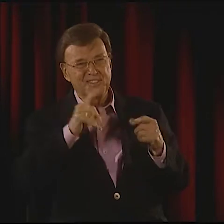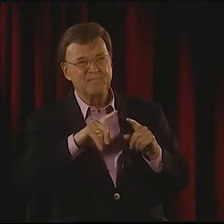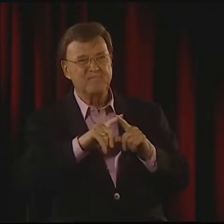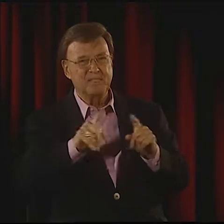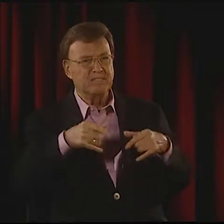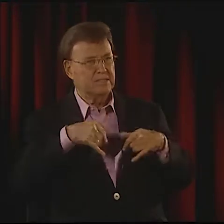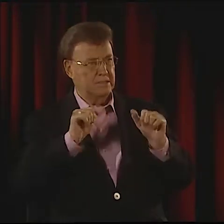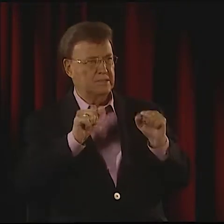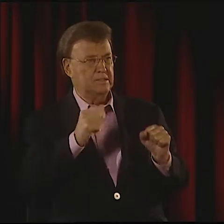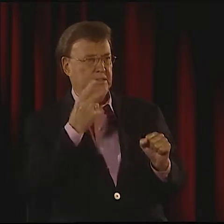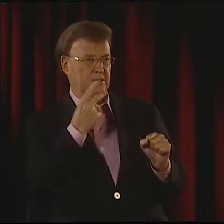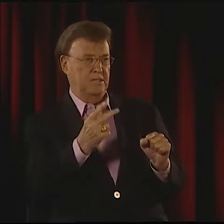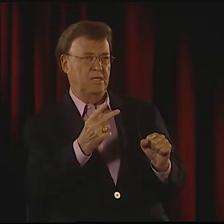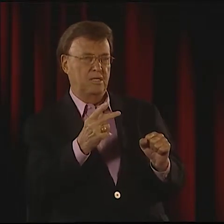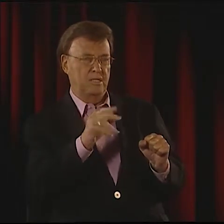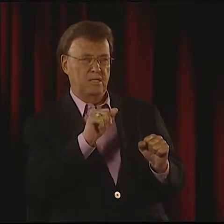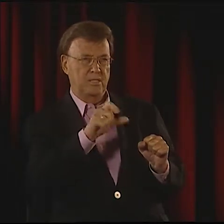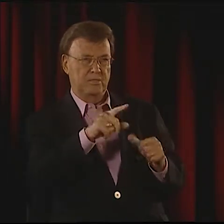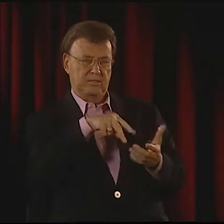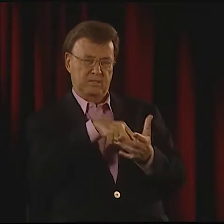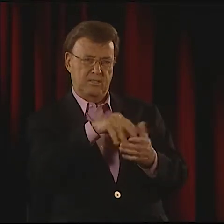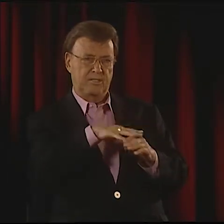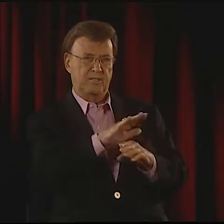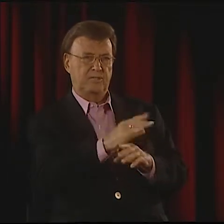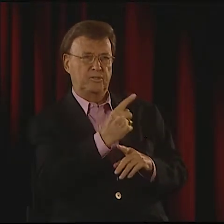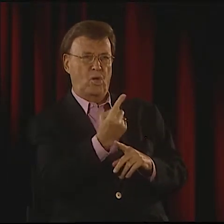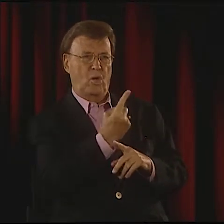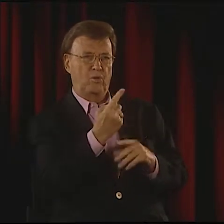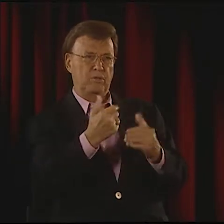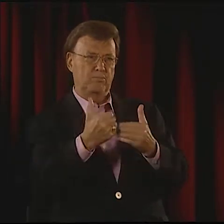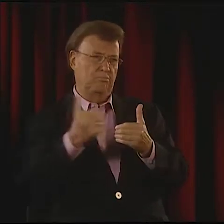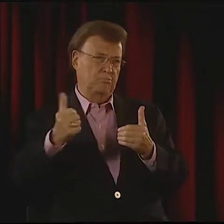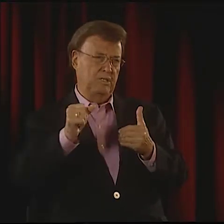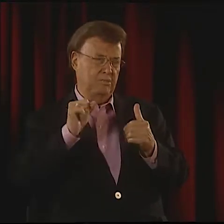BUT IT CAN STILL STAND ALONE SEPARATE FROM ENGLISH."